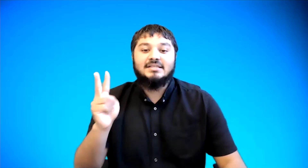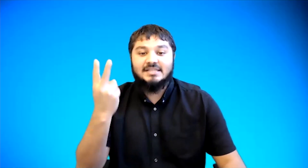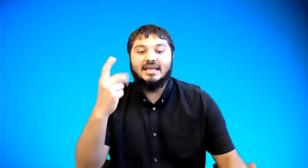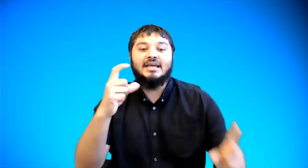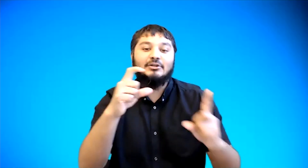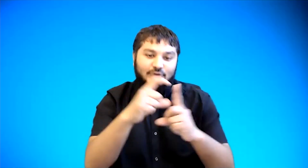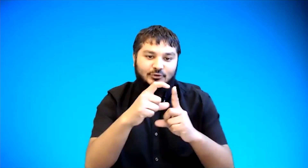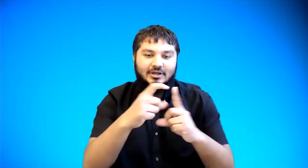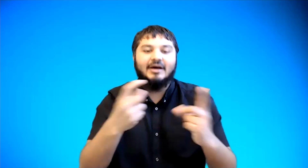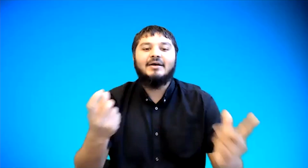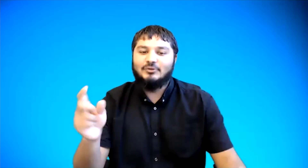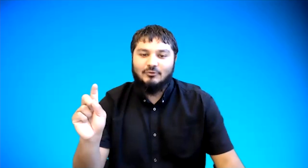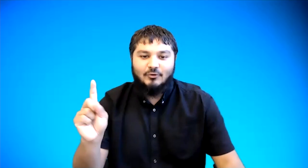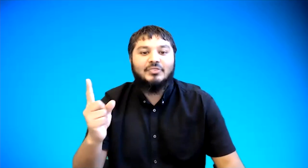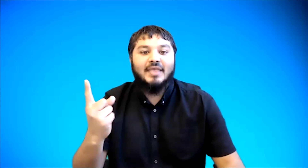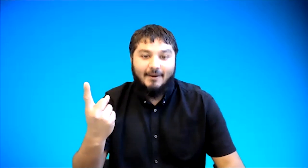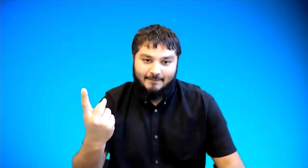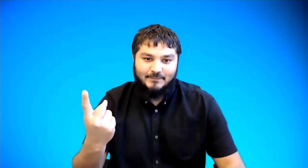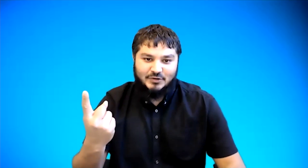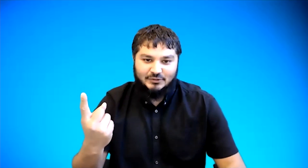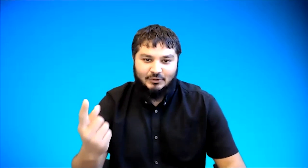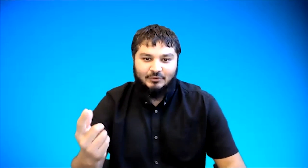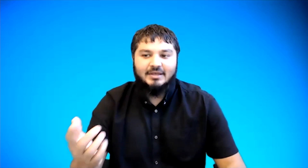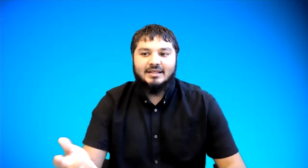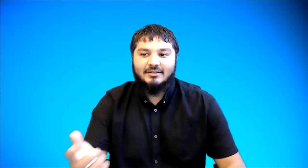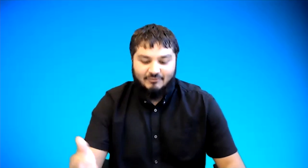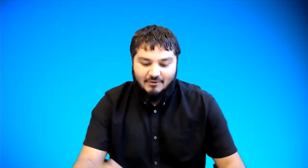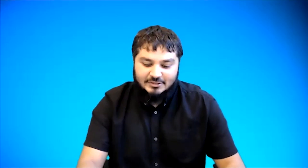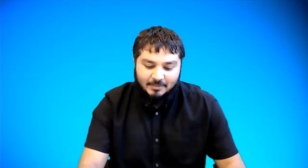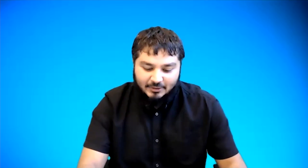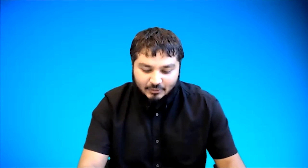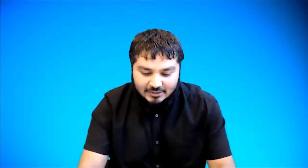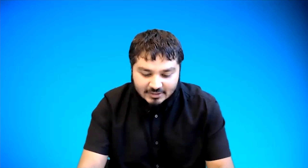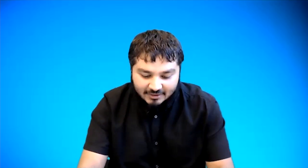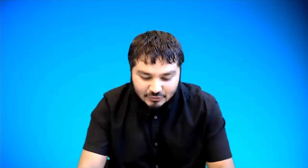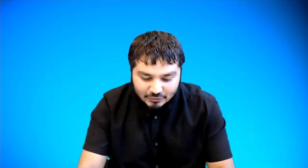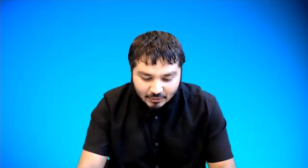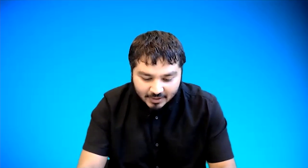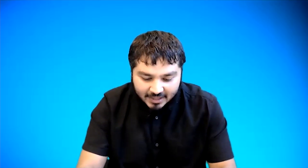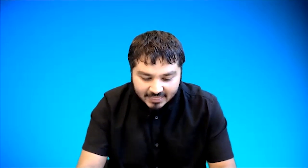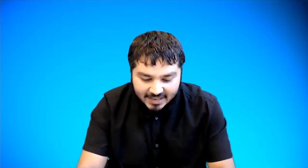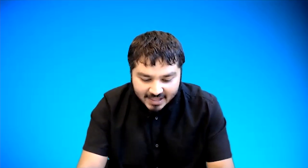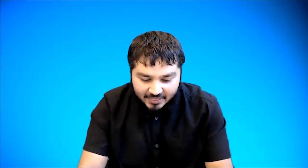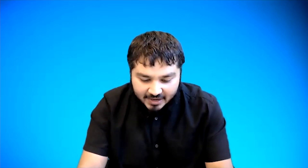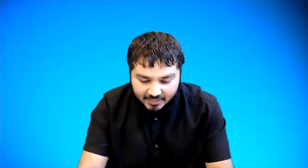second daughter so you've got that option so very similar so that's lovely to know another another